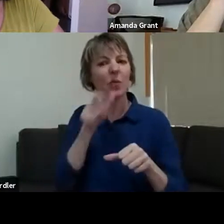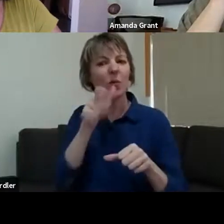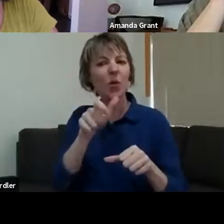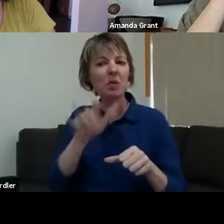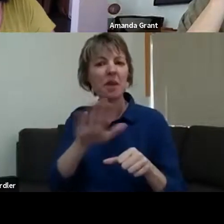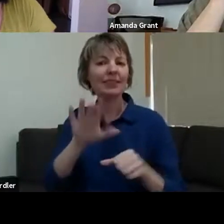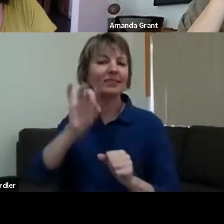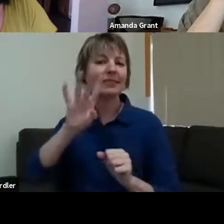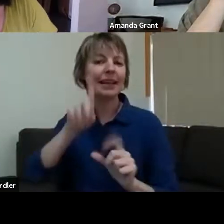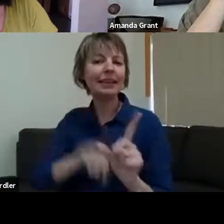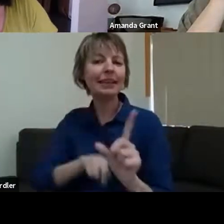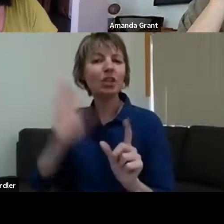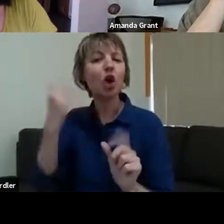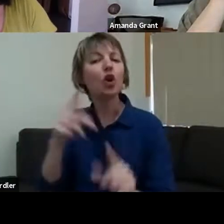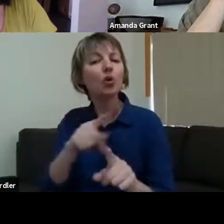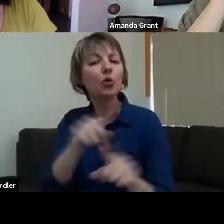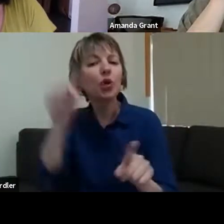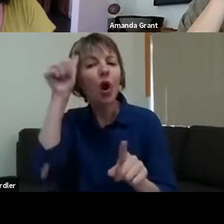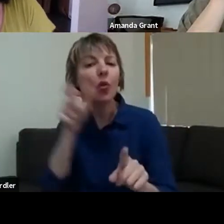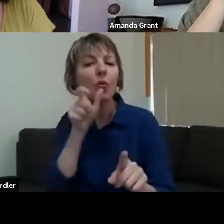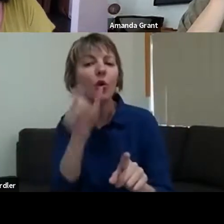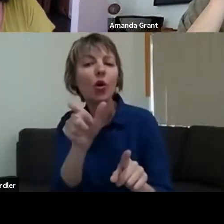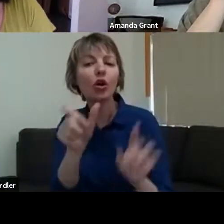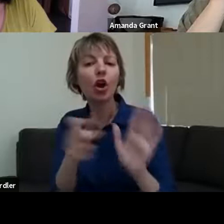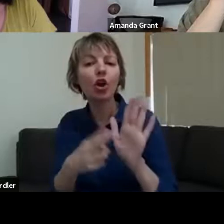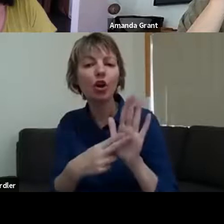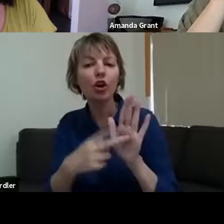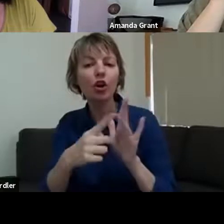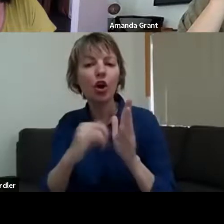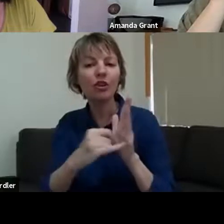version of what that means. You know, you see a toy from when you